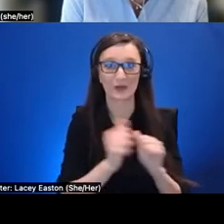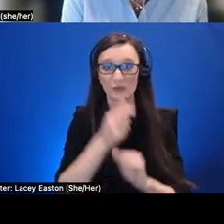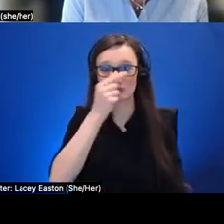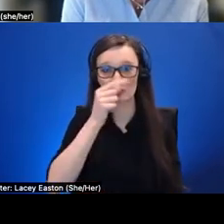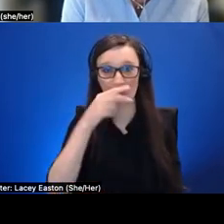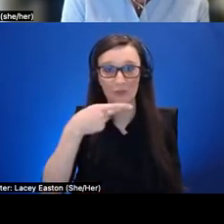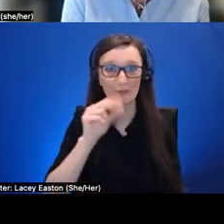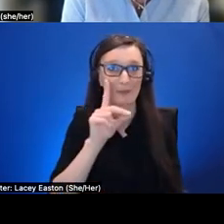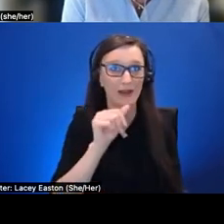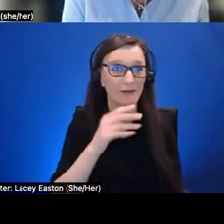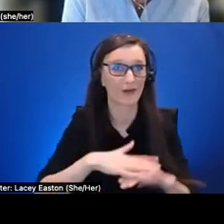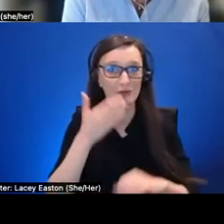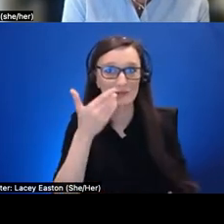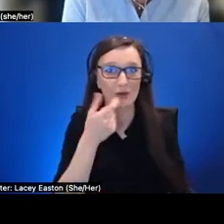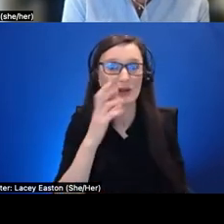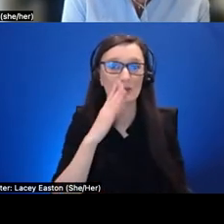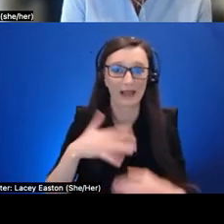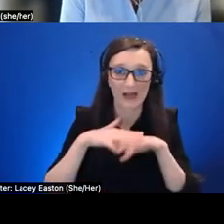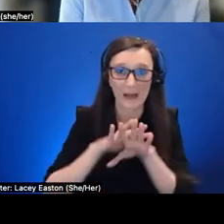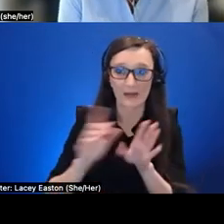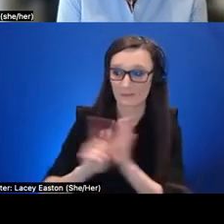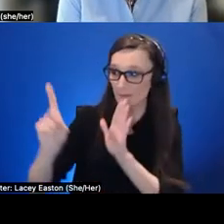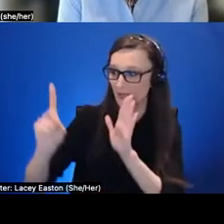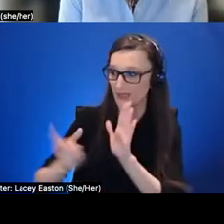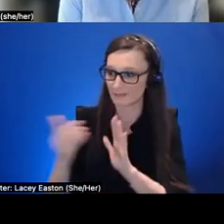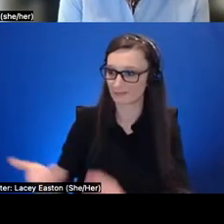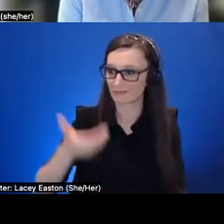google stephen curry and you i was just doing this the other day and you see him do